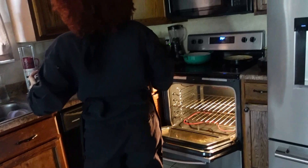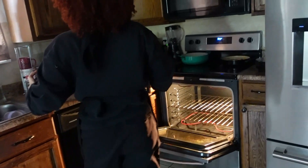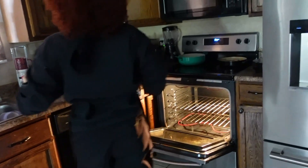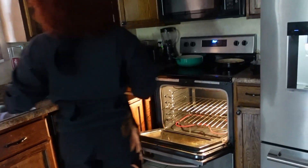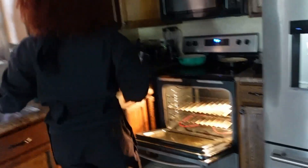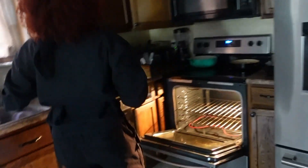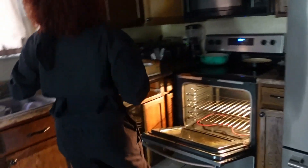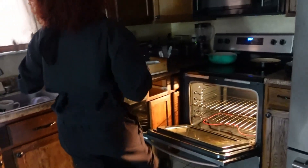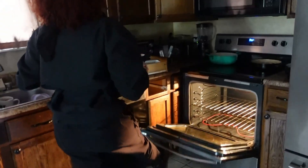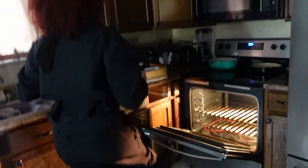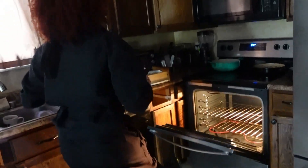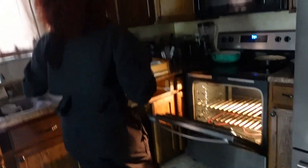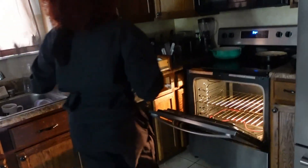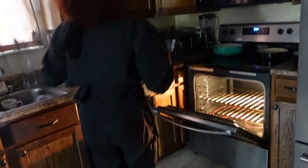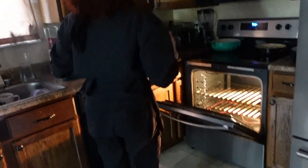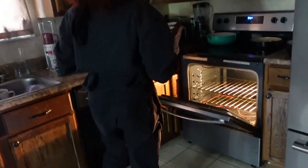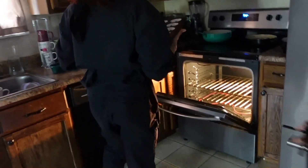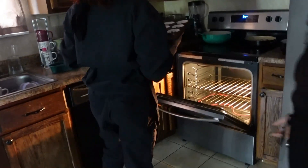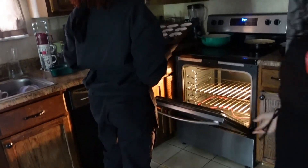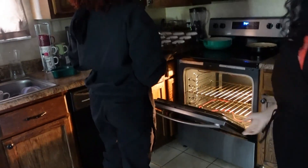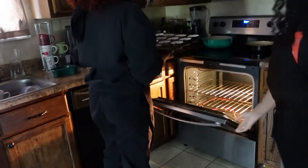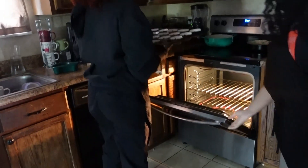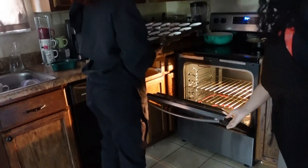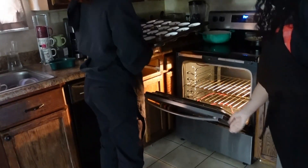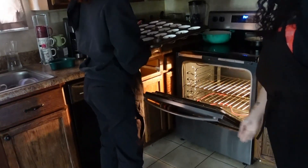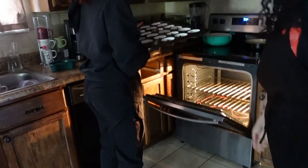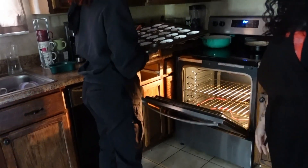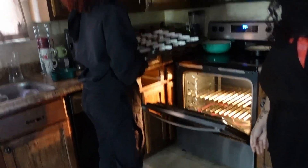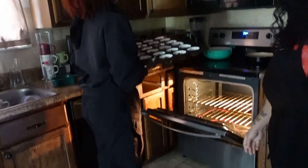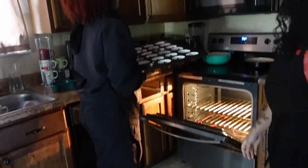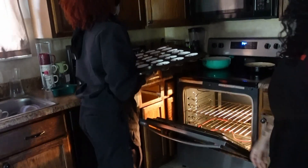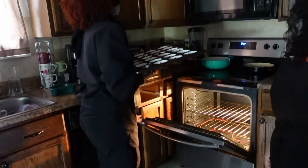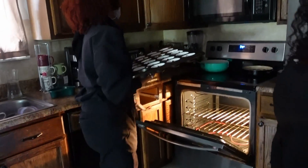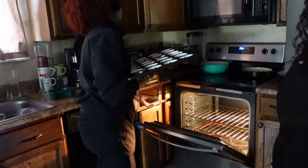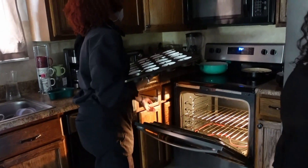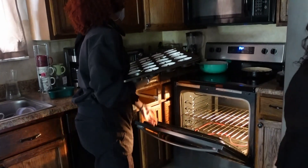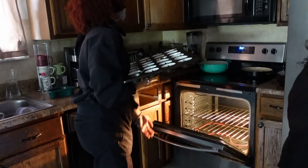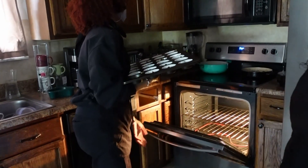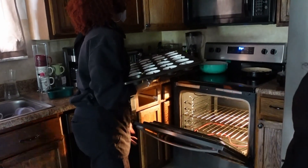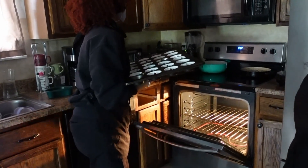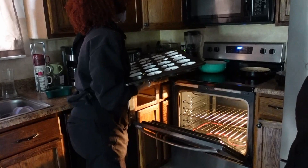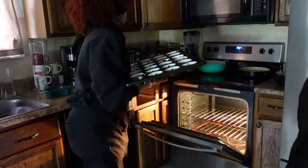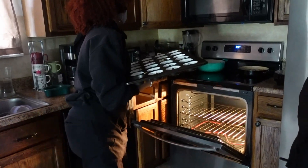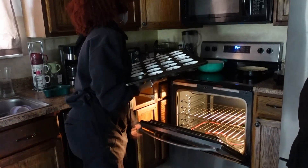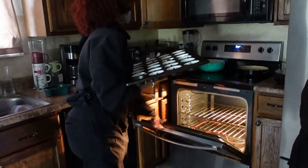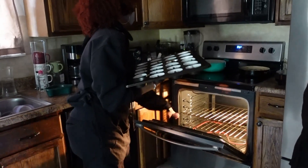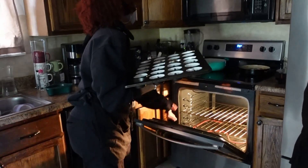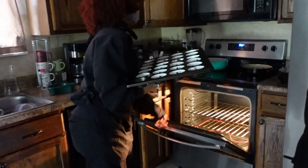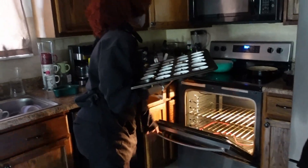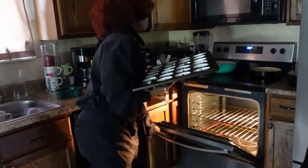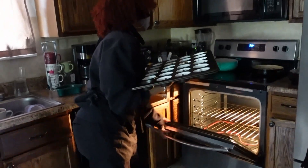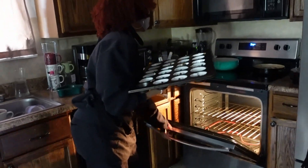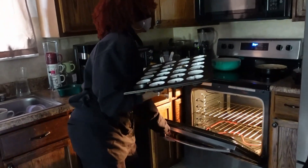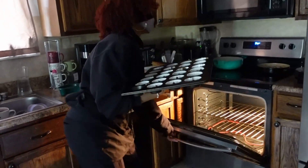yeah that's the oven bro I got this hold on messed up